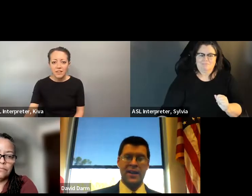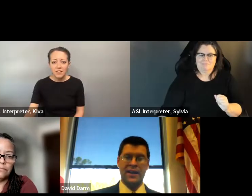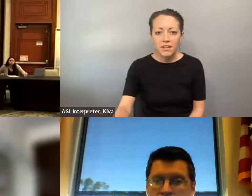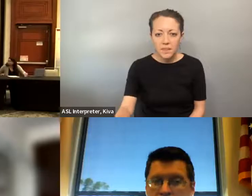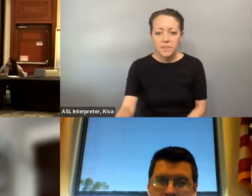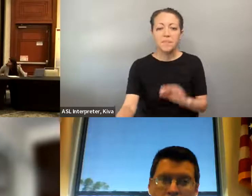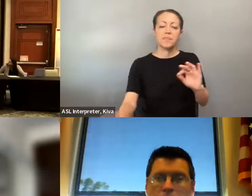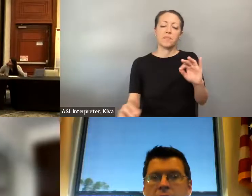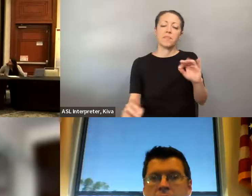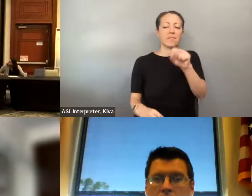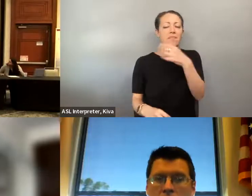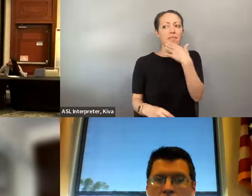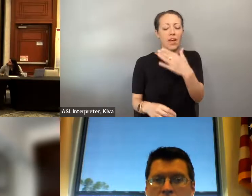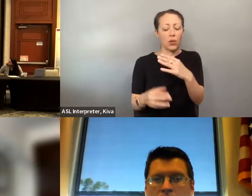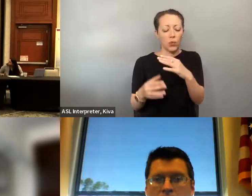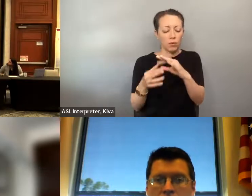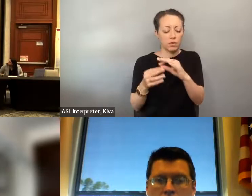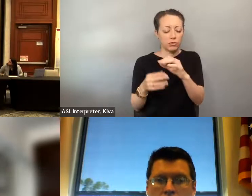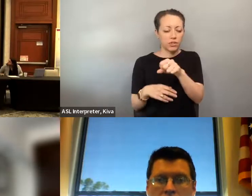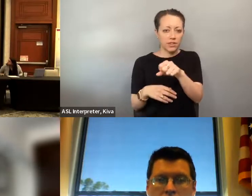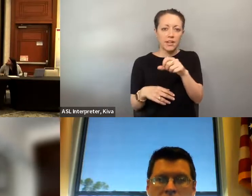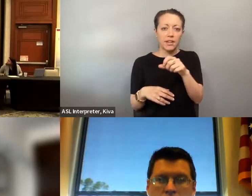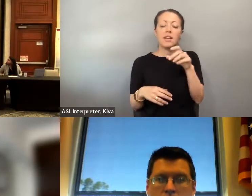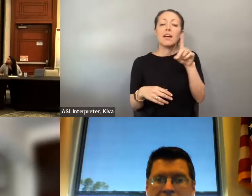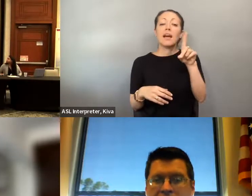What have what efforts have been made to promote accessible transportation? efforts have been made to promote accessible obviously the Americans would Disabilities Act, which is a far reaching law.